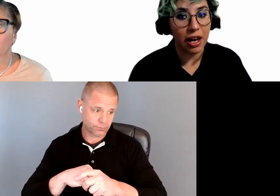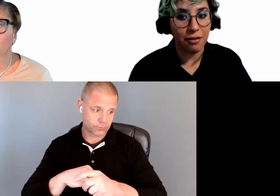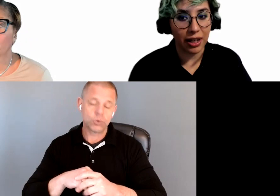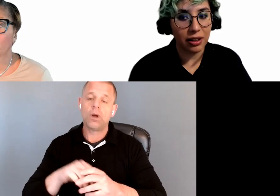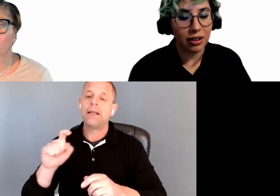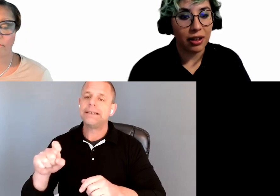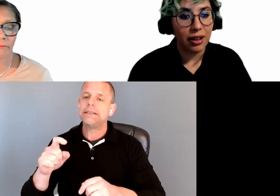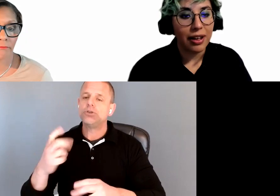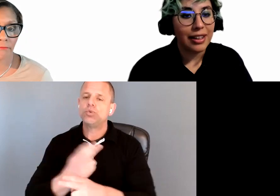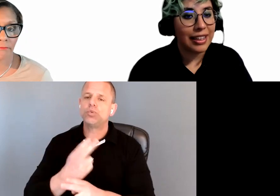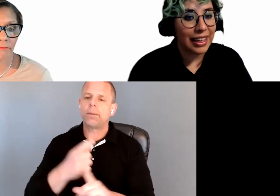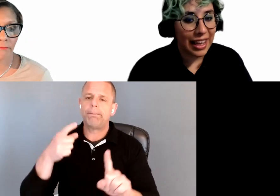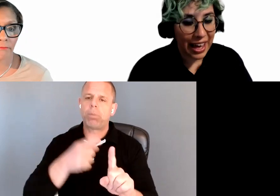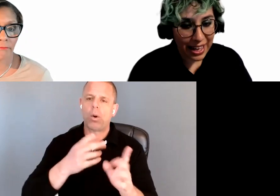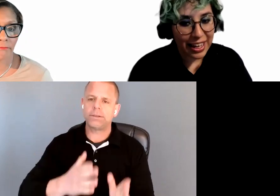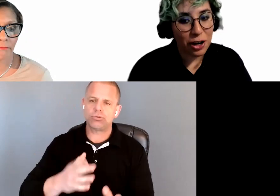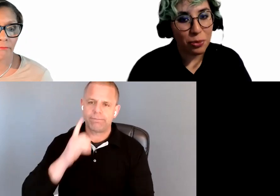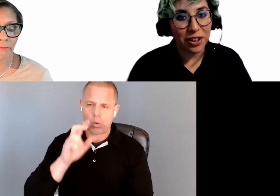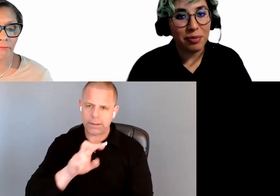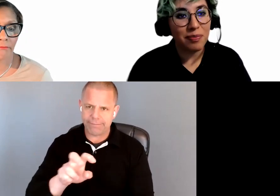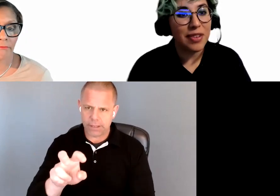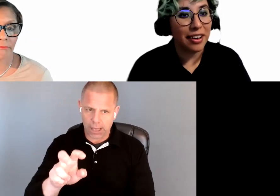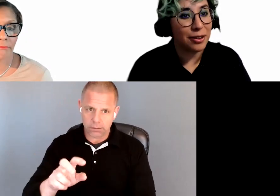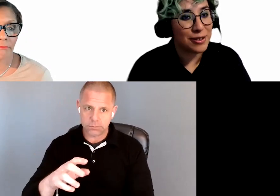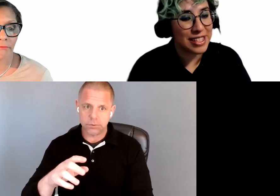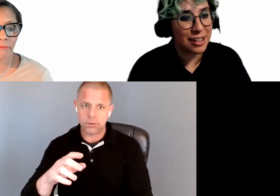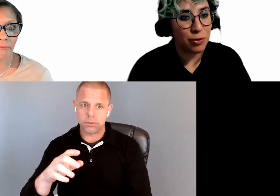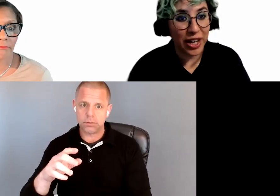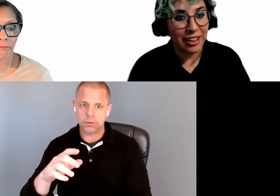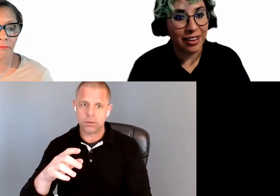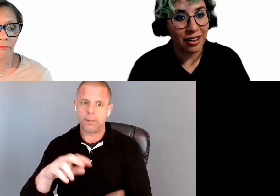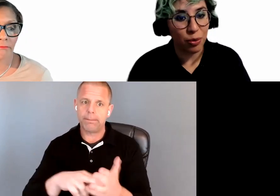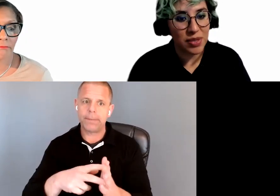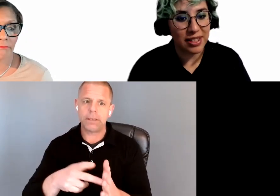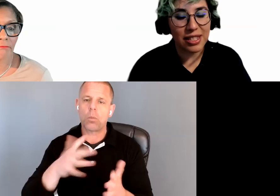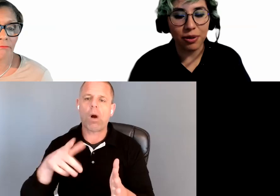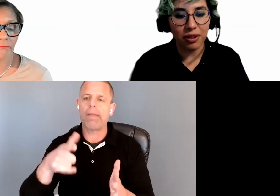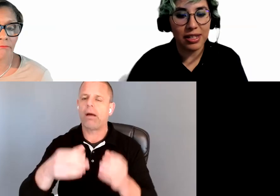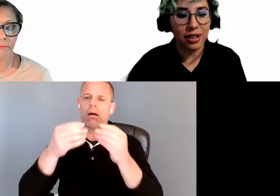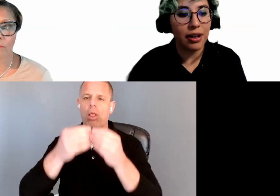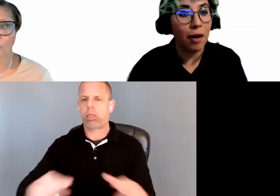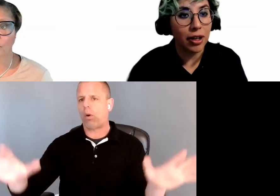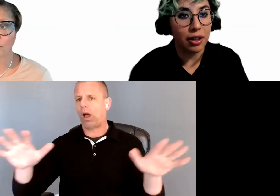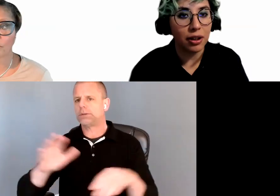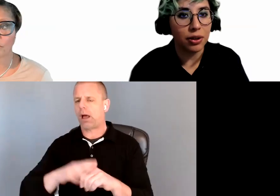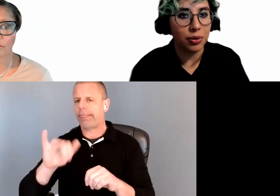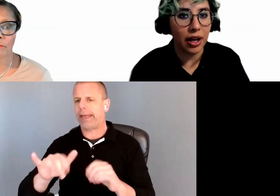navigate can and will not lose their way in the website. So let's say you are navigating through